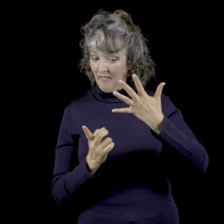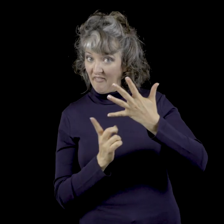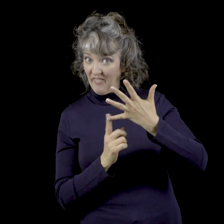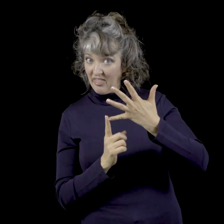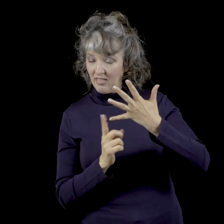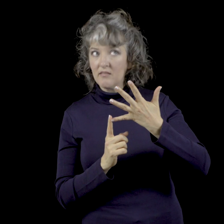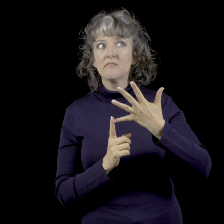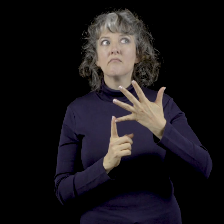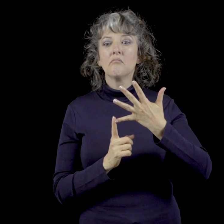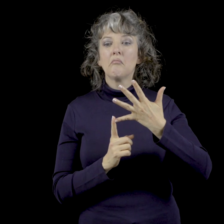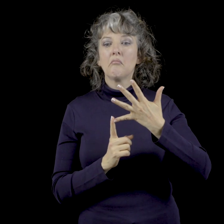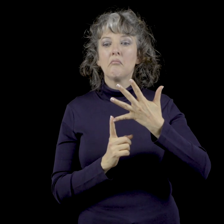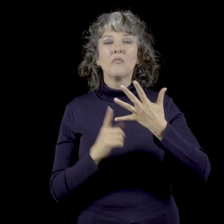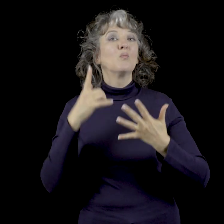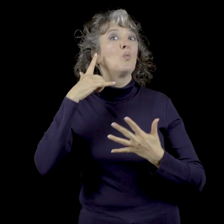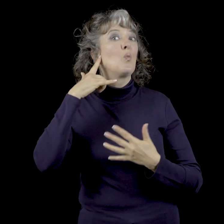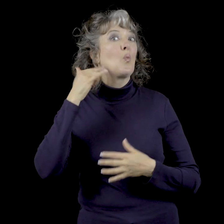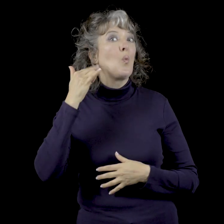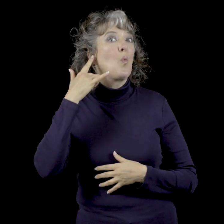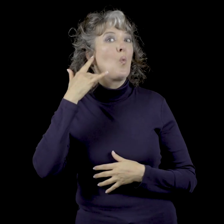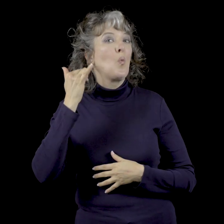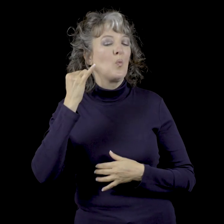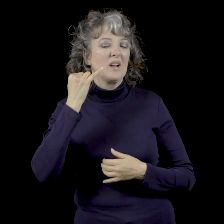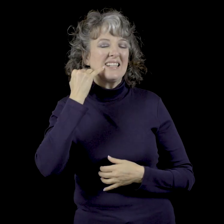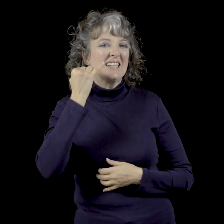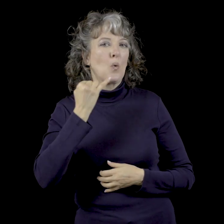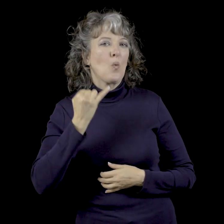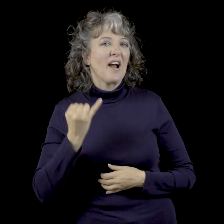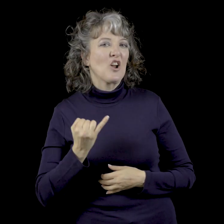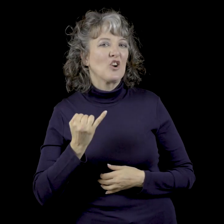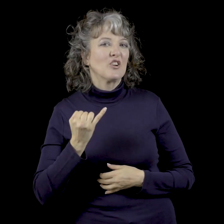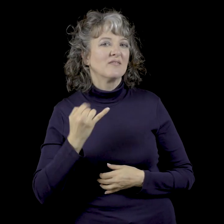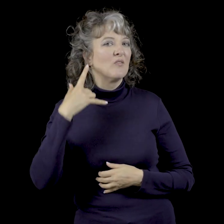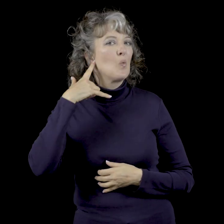Cinco happens to be gold wire.